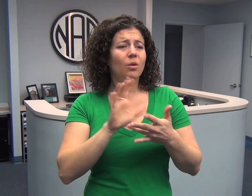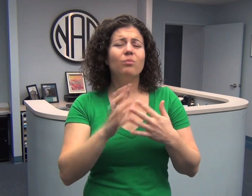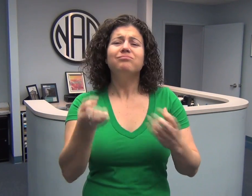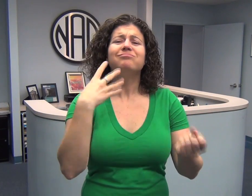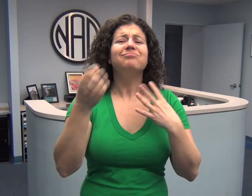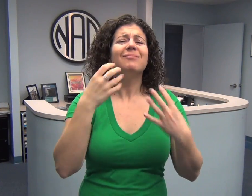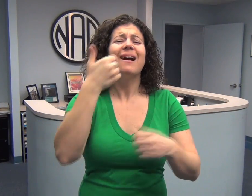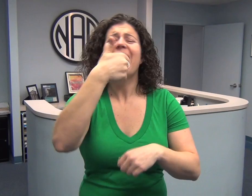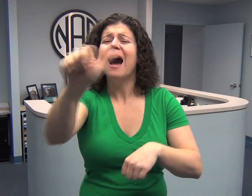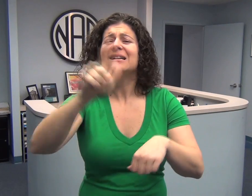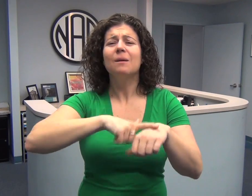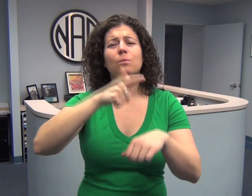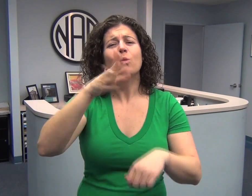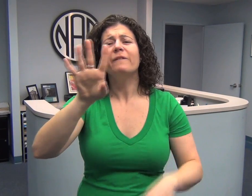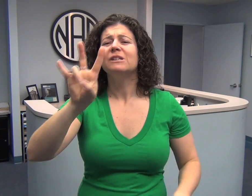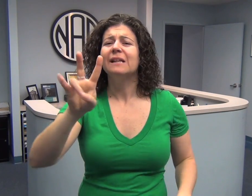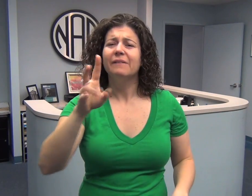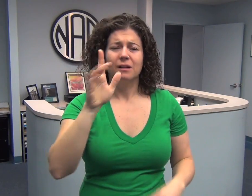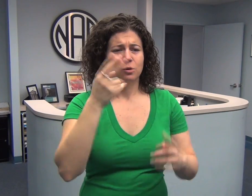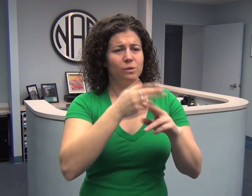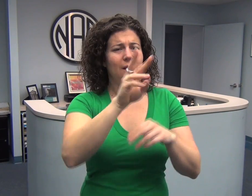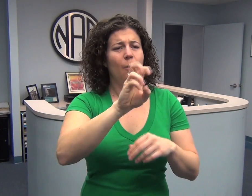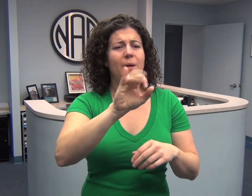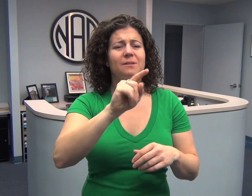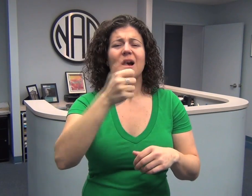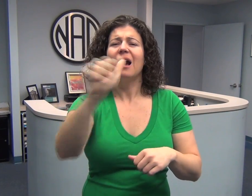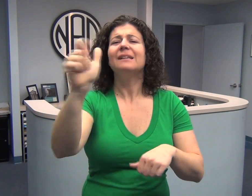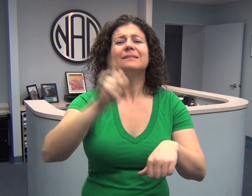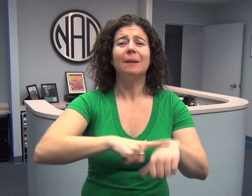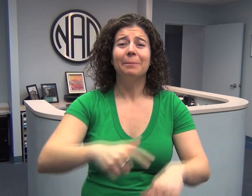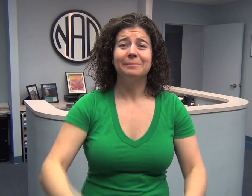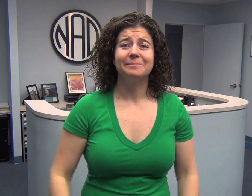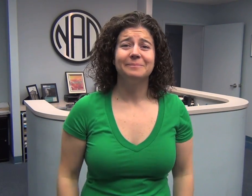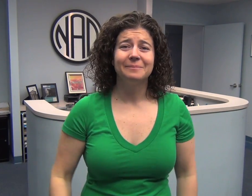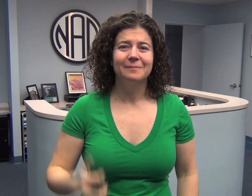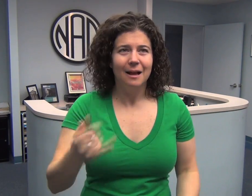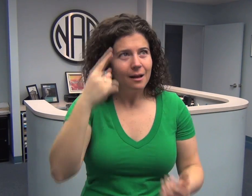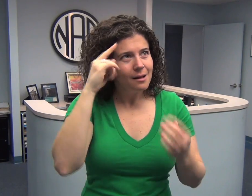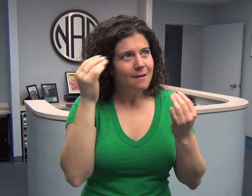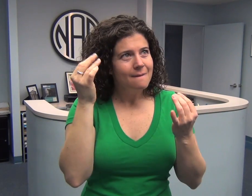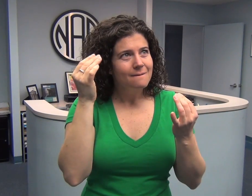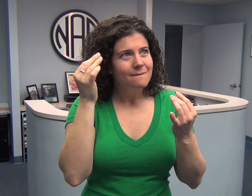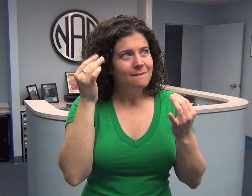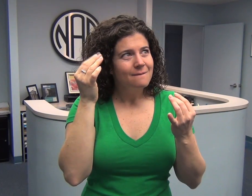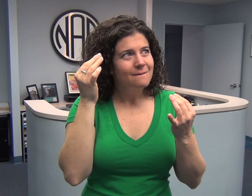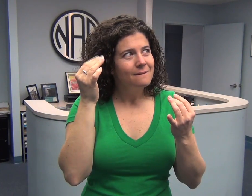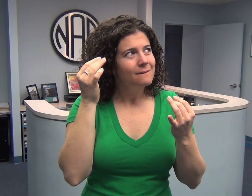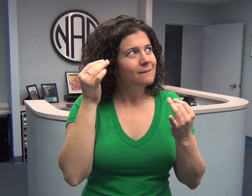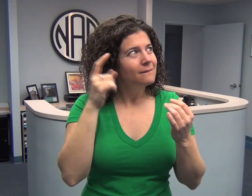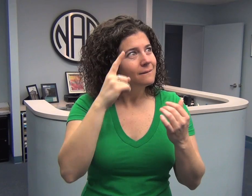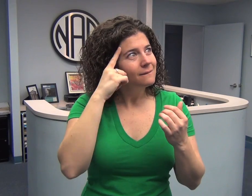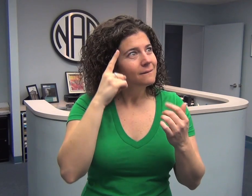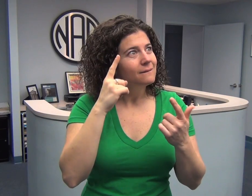You can use that website and submit a nomination anytime, 24/7. Now I bet you’re thinking of a bunch of names right?